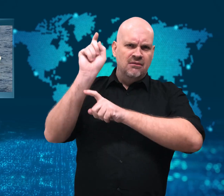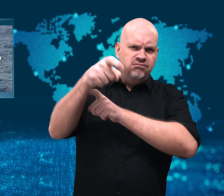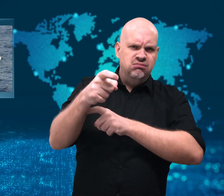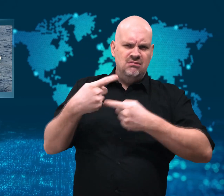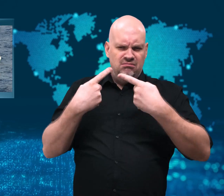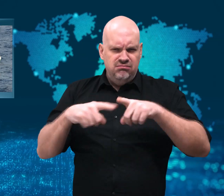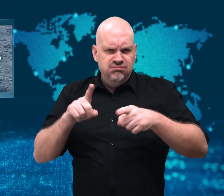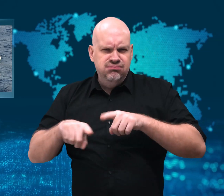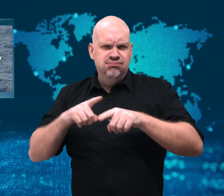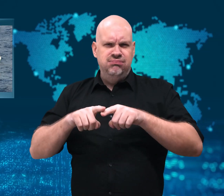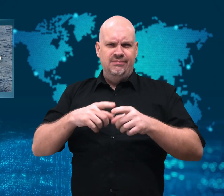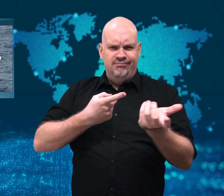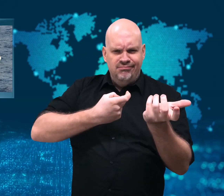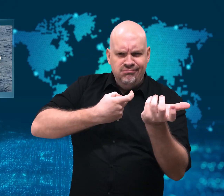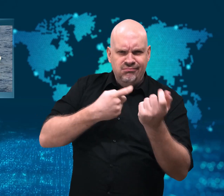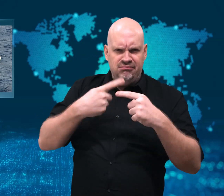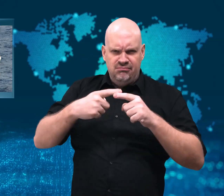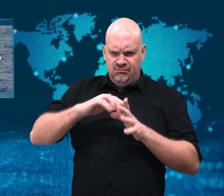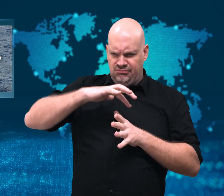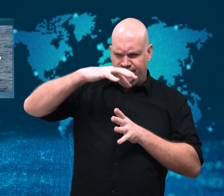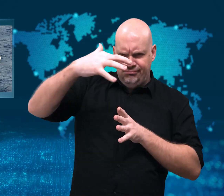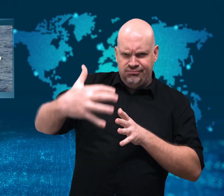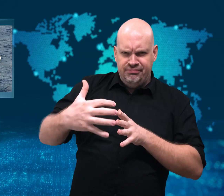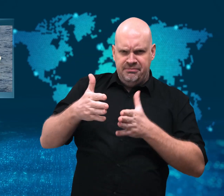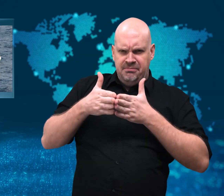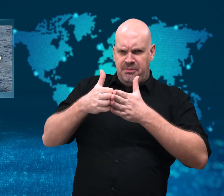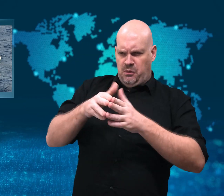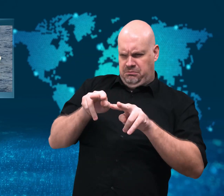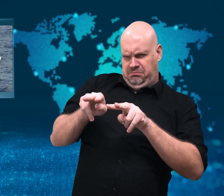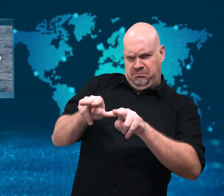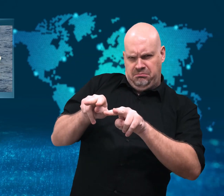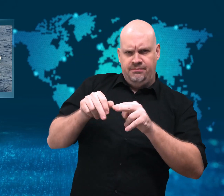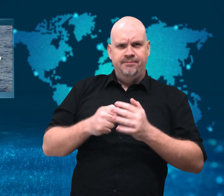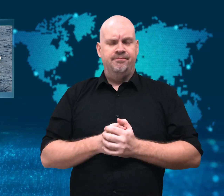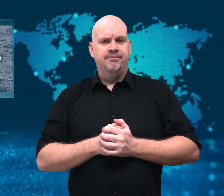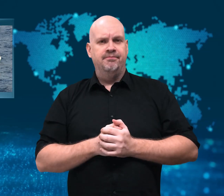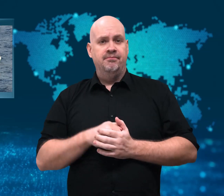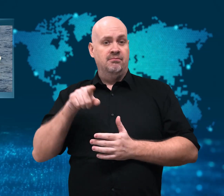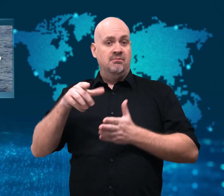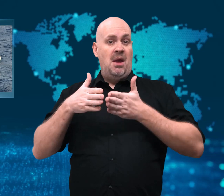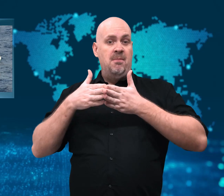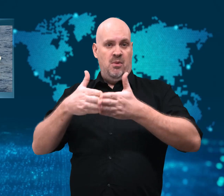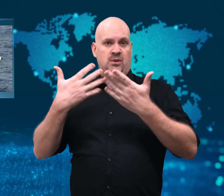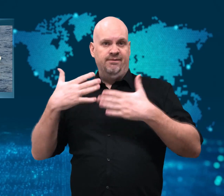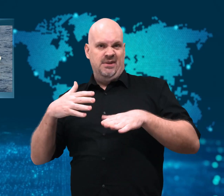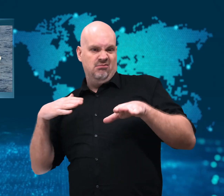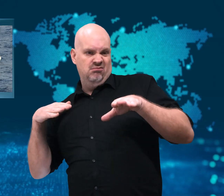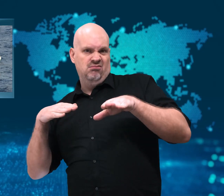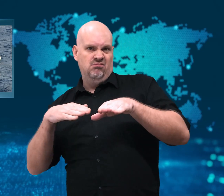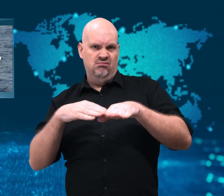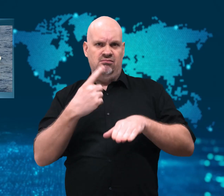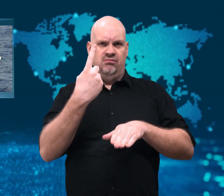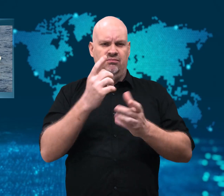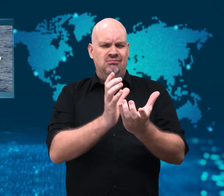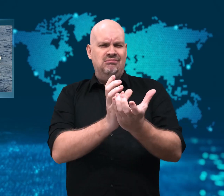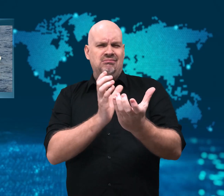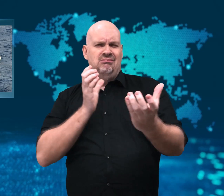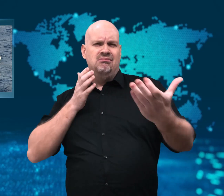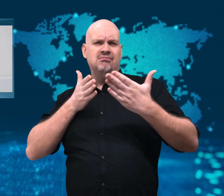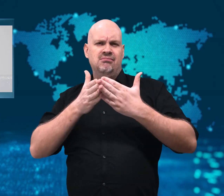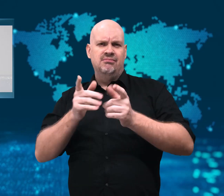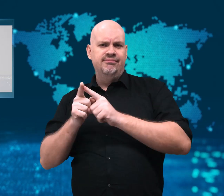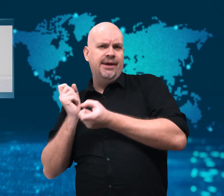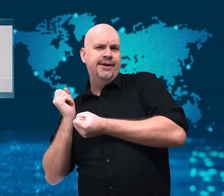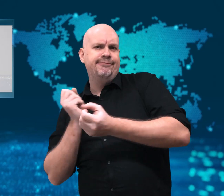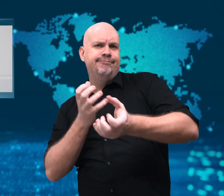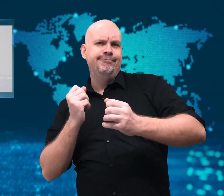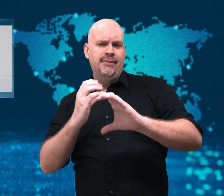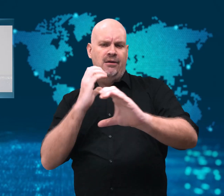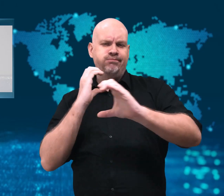They attacked a containership and Danish forces ordered them to stop,